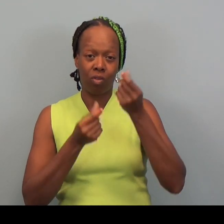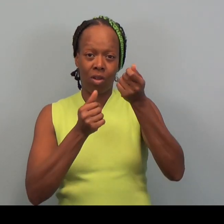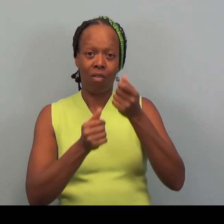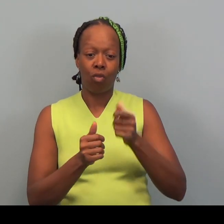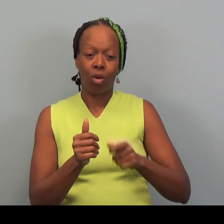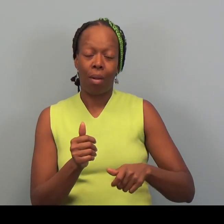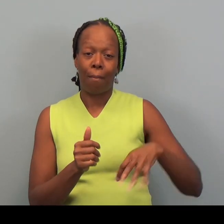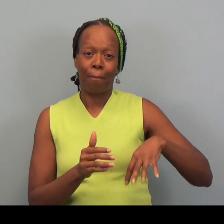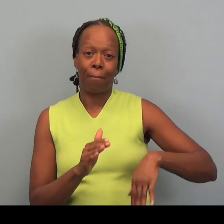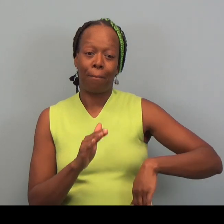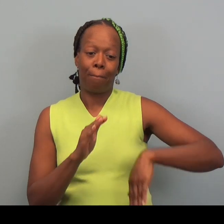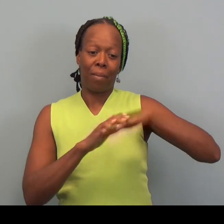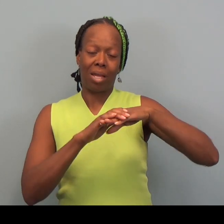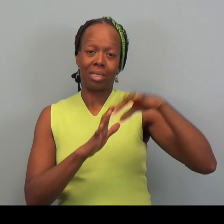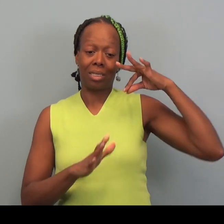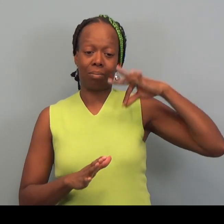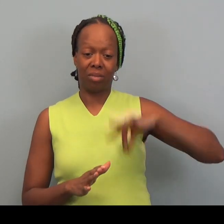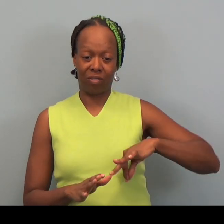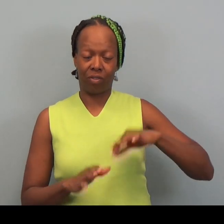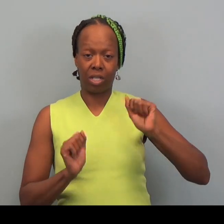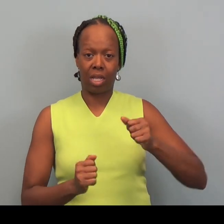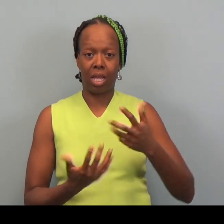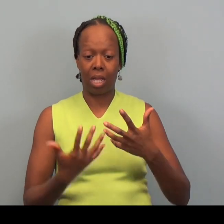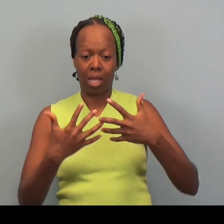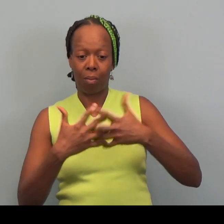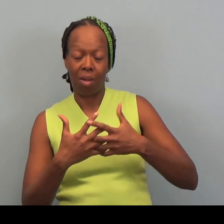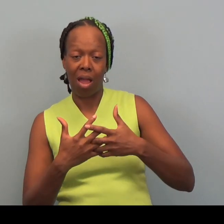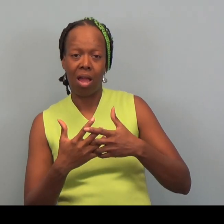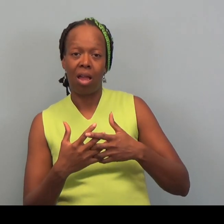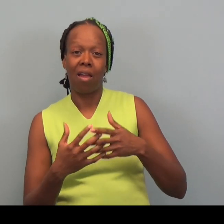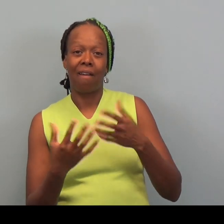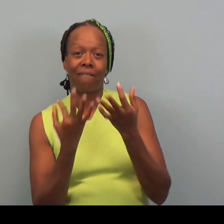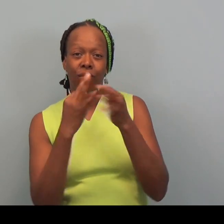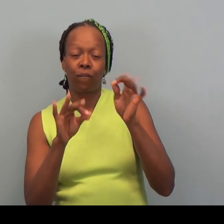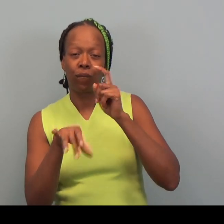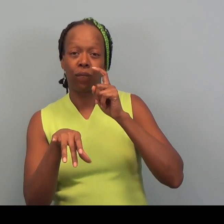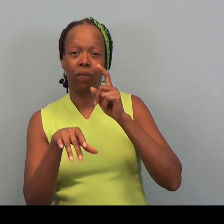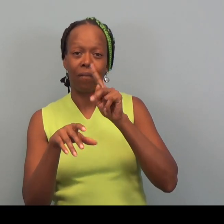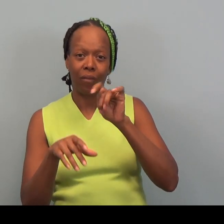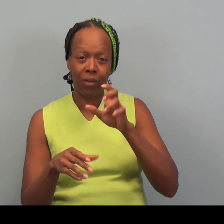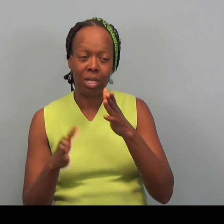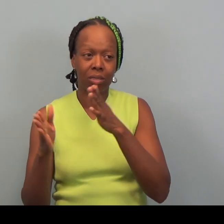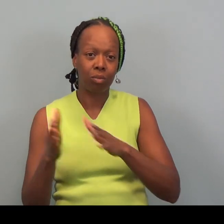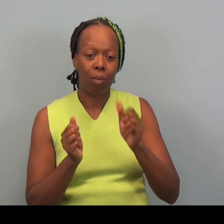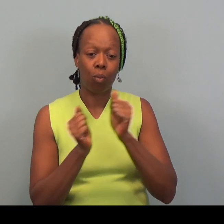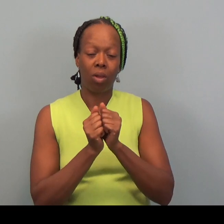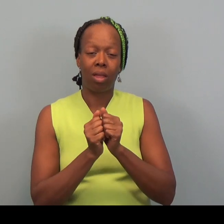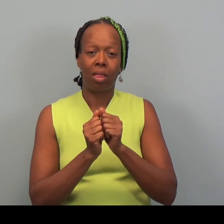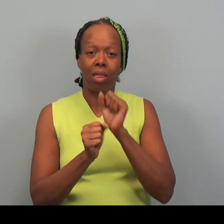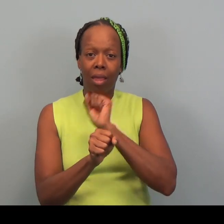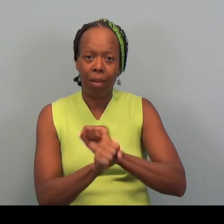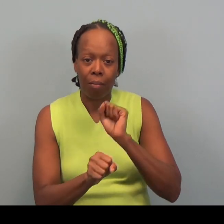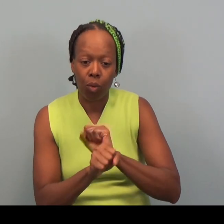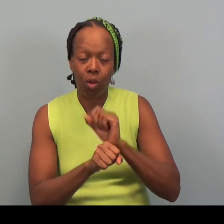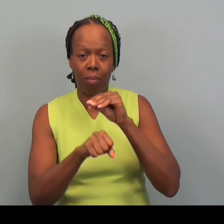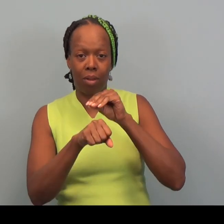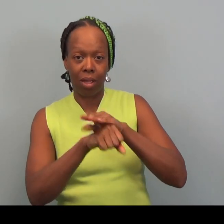For maximum benefit. You can combine free tax prep with employment counseling